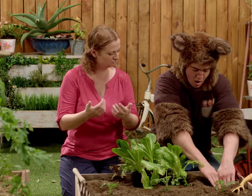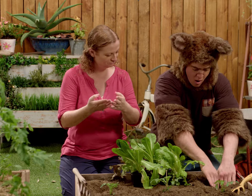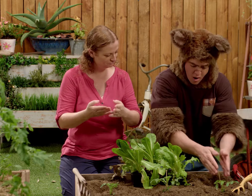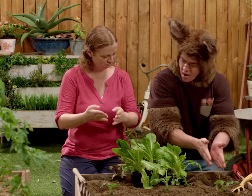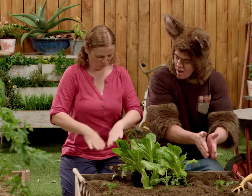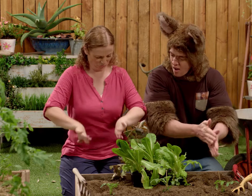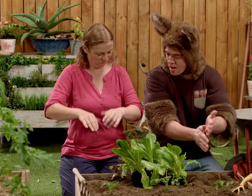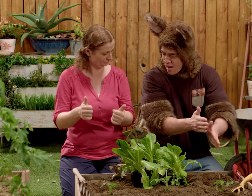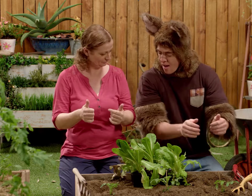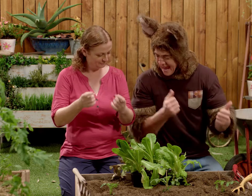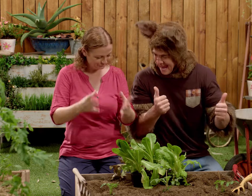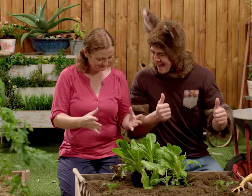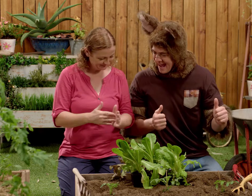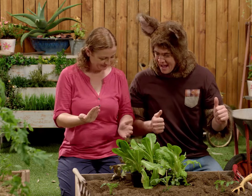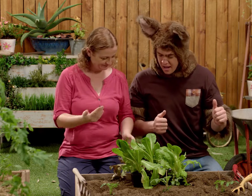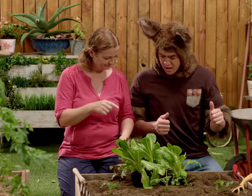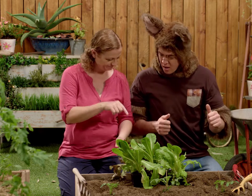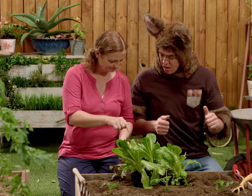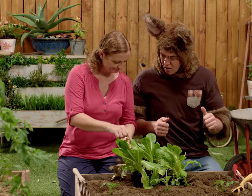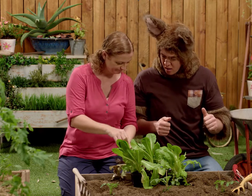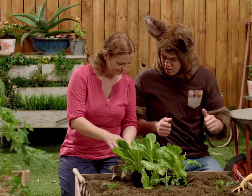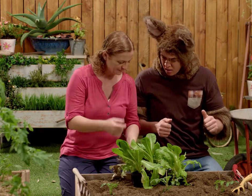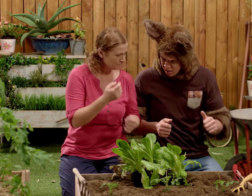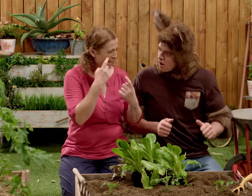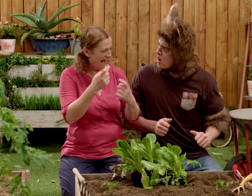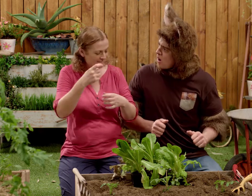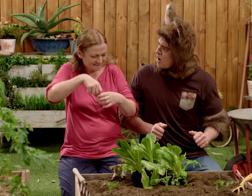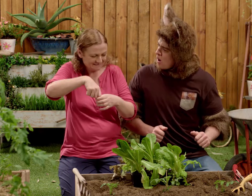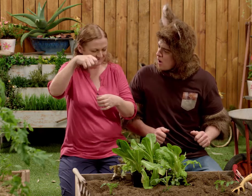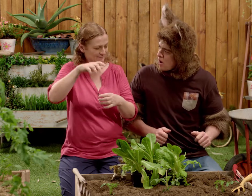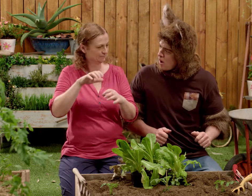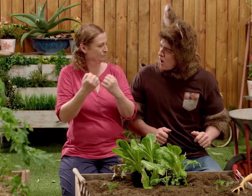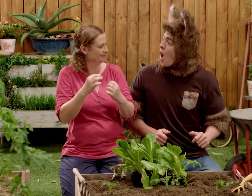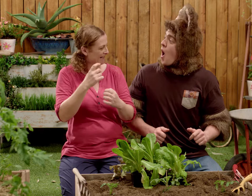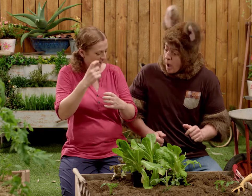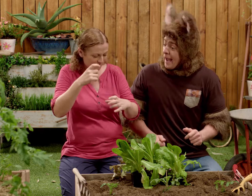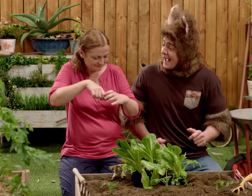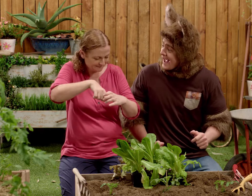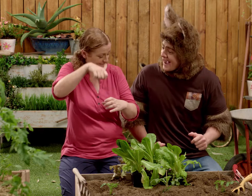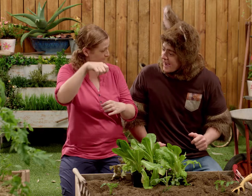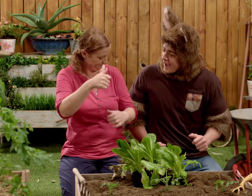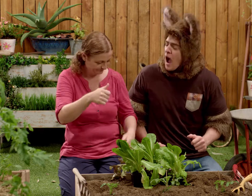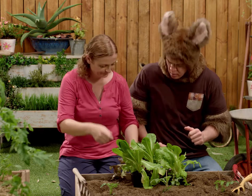Great, now we've dug a hole, we have to very gently so as not to break the stem,